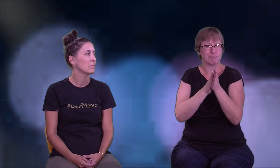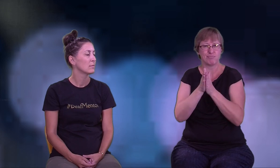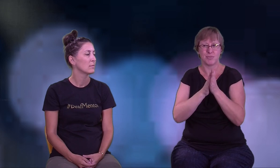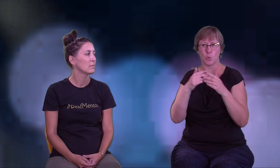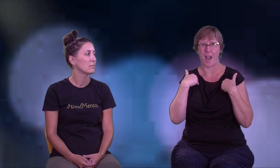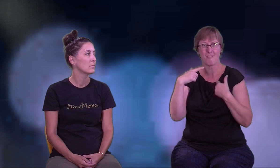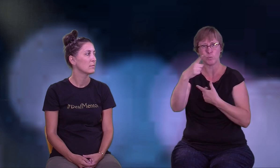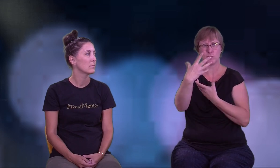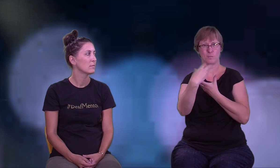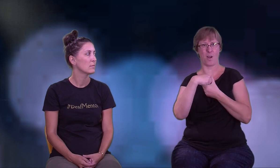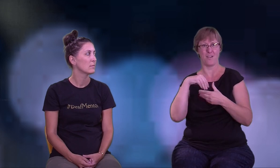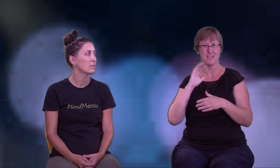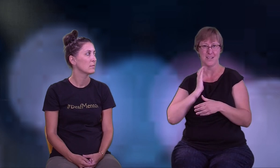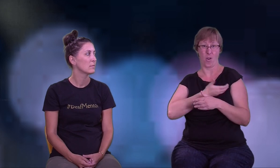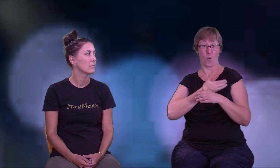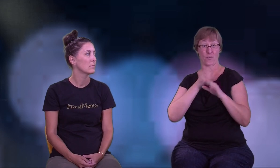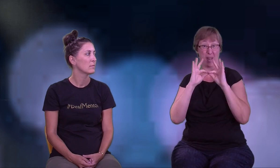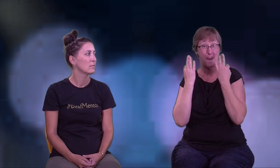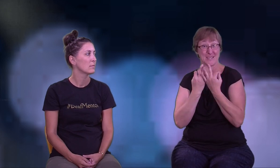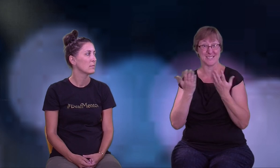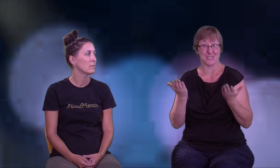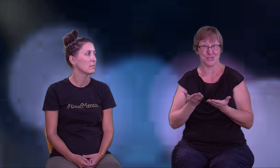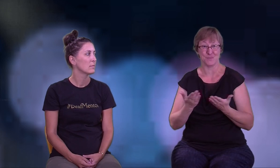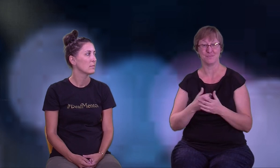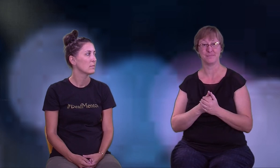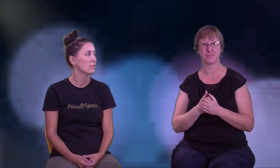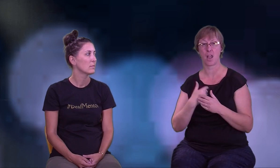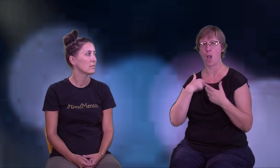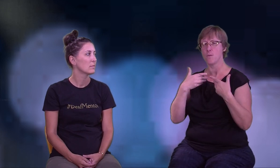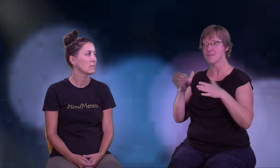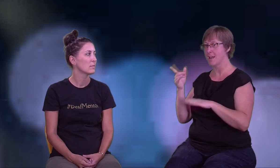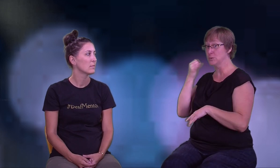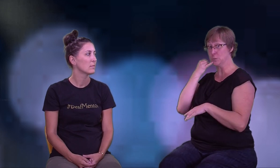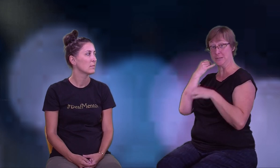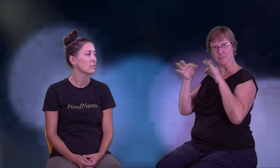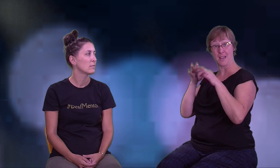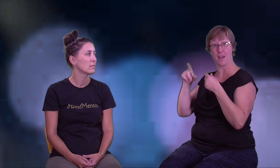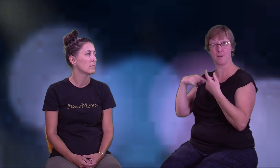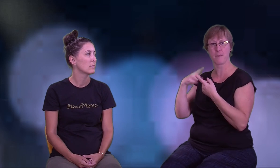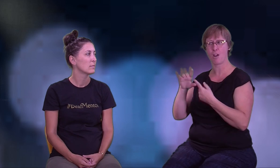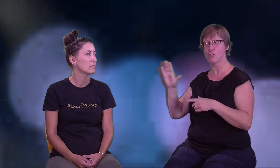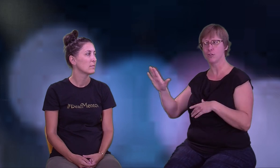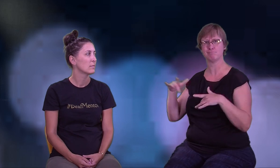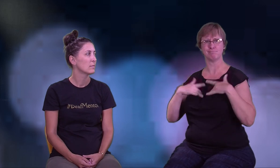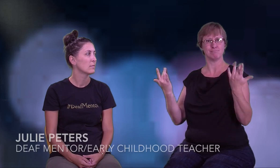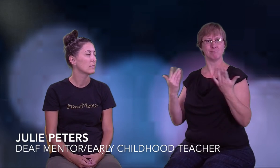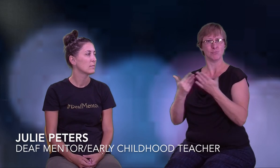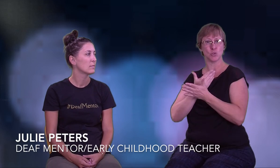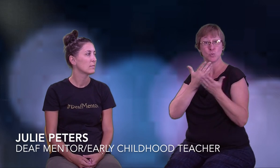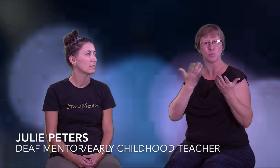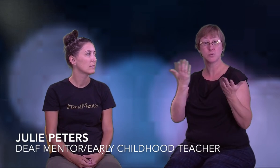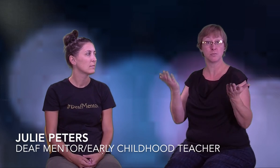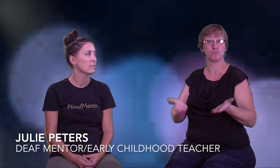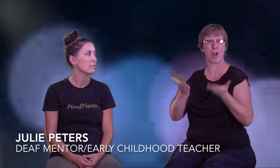We're excited to hopefully bring you into our family here. Now, I'll let Julie explain a little bit more about the new national campaign,